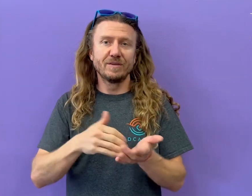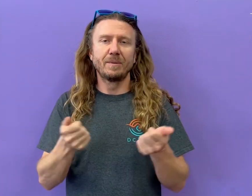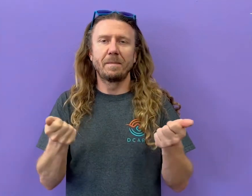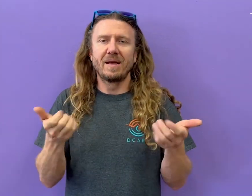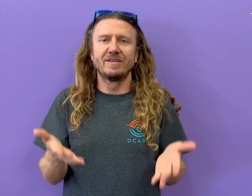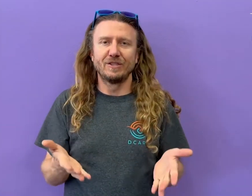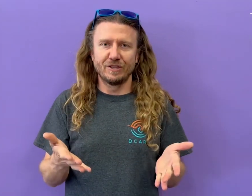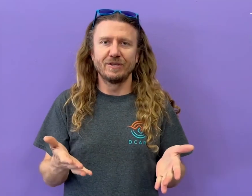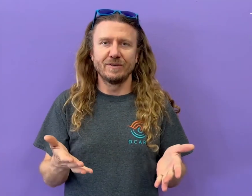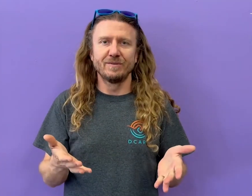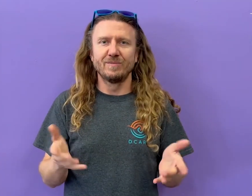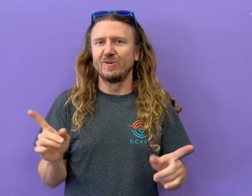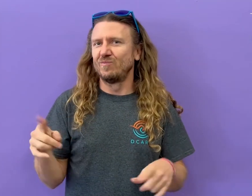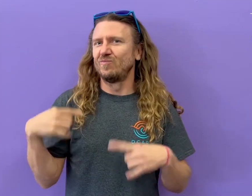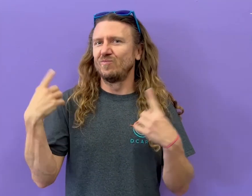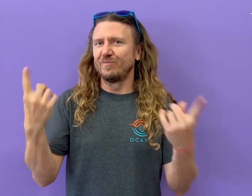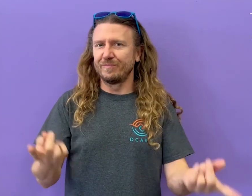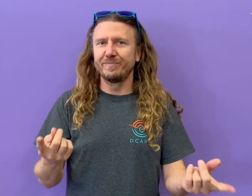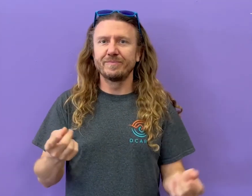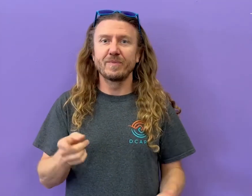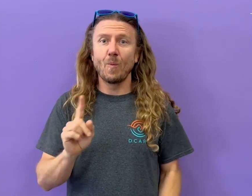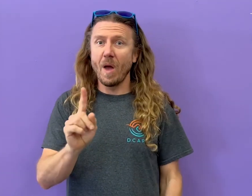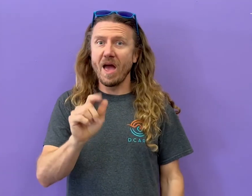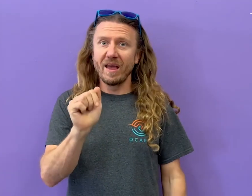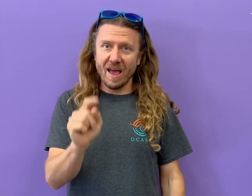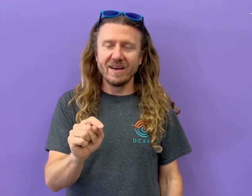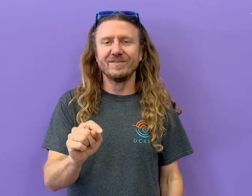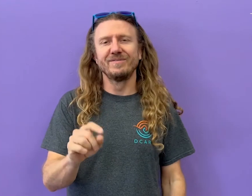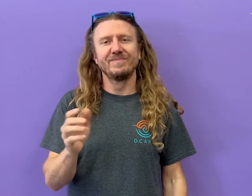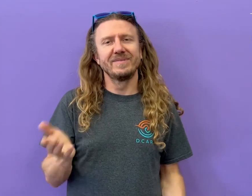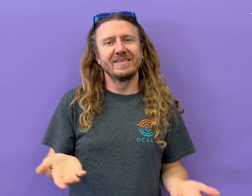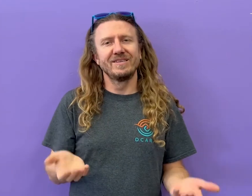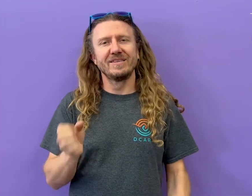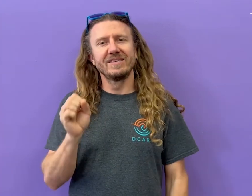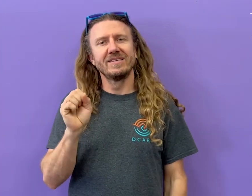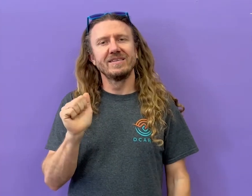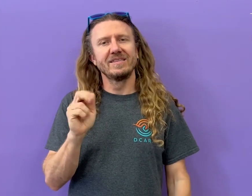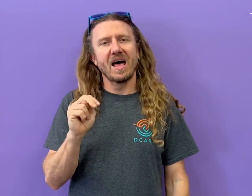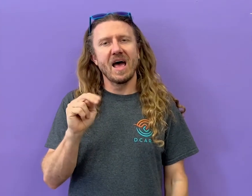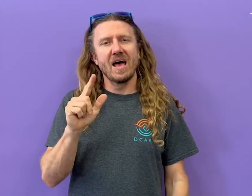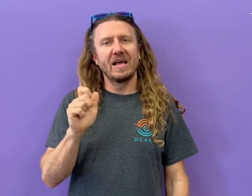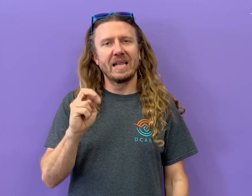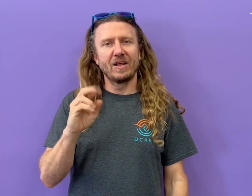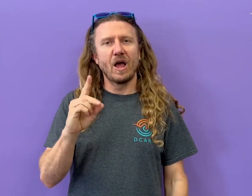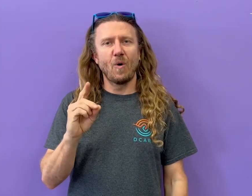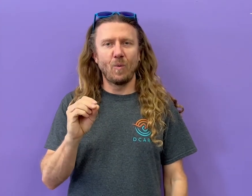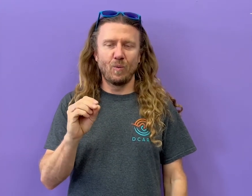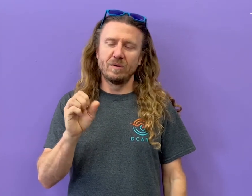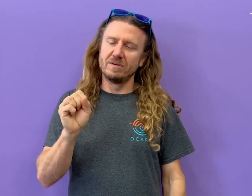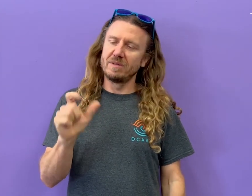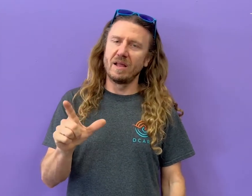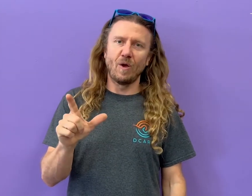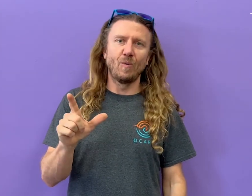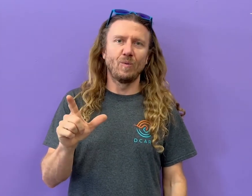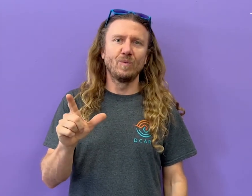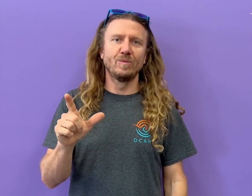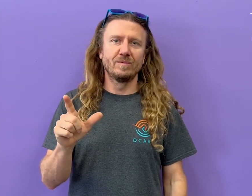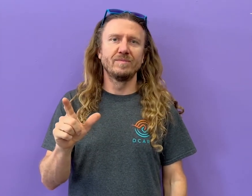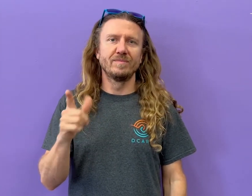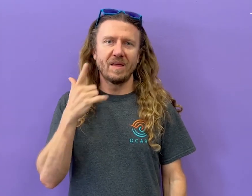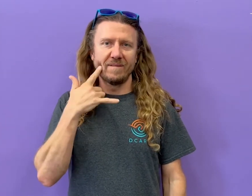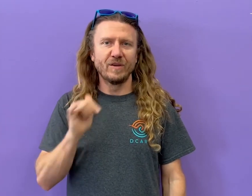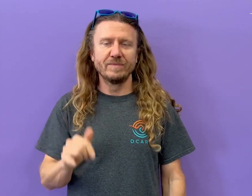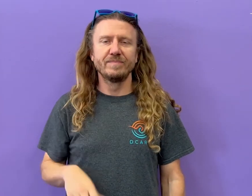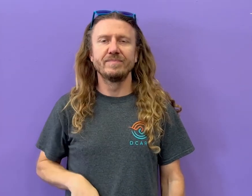Manager in San Leandro, California.